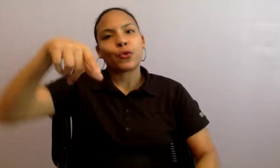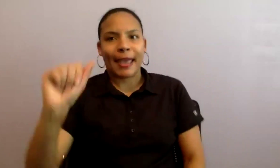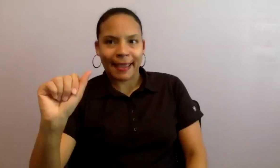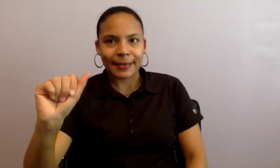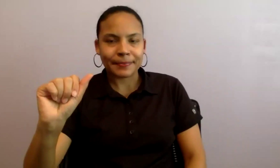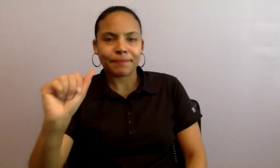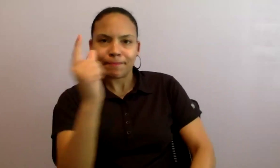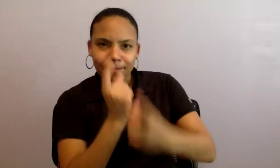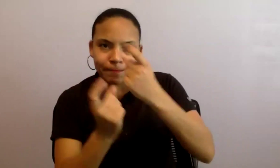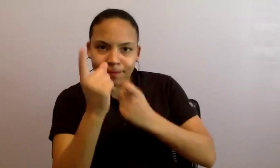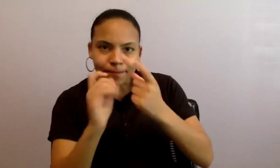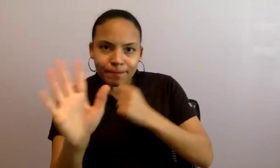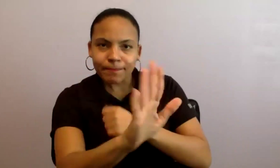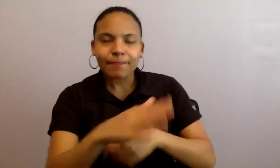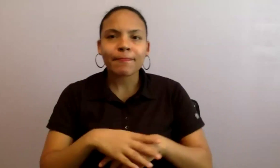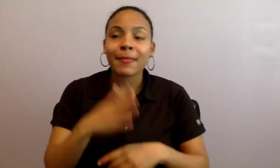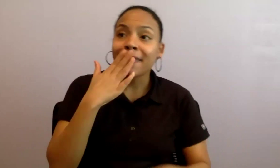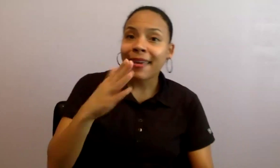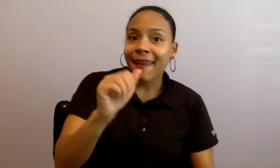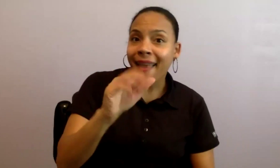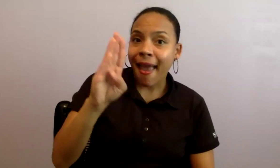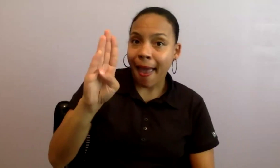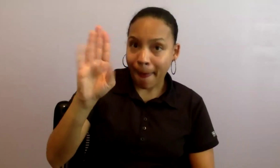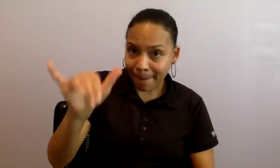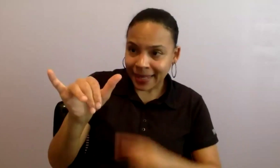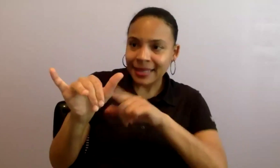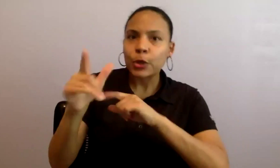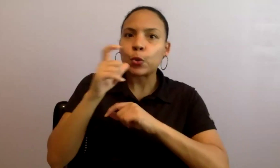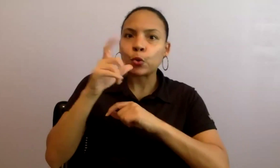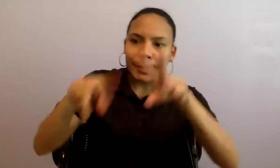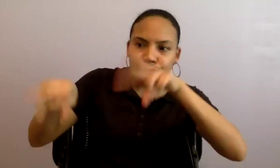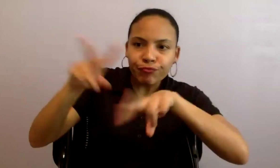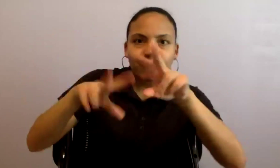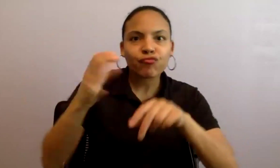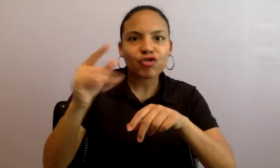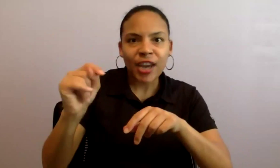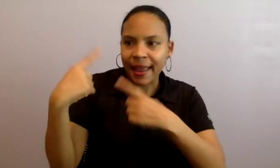Thank you to Abby, who has been monitoring things. Thank you again to Ashly, who has been providing